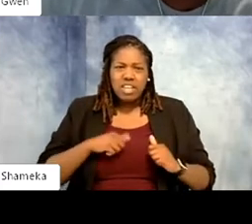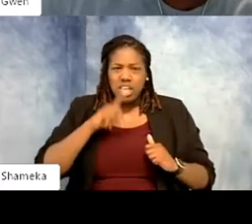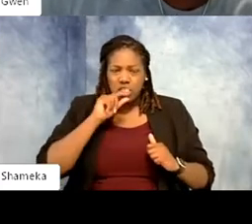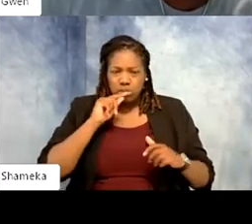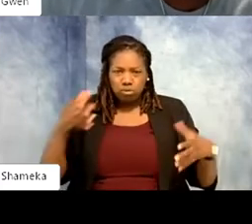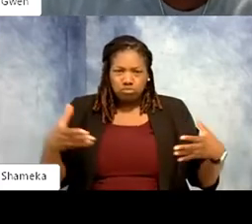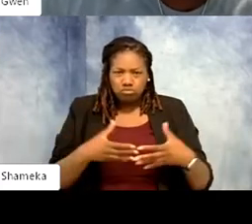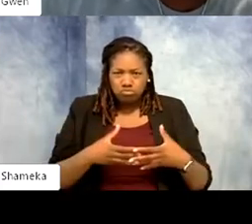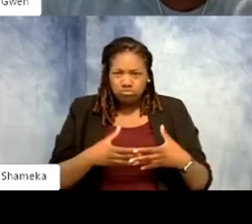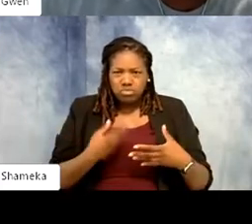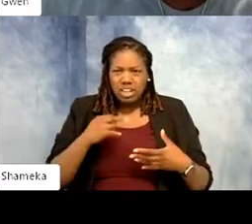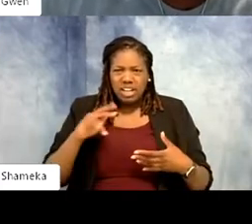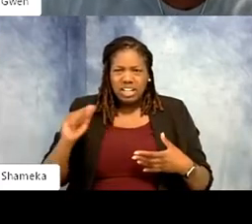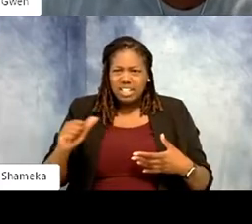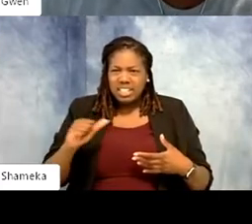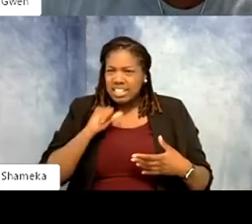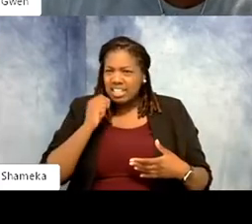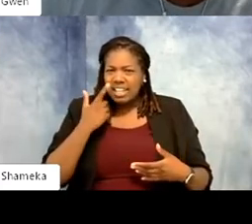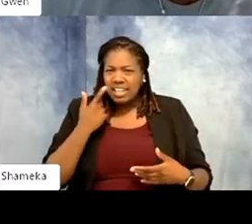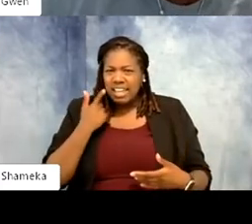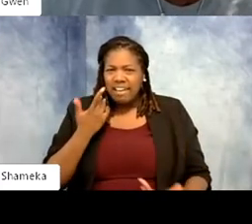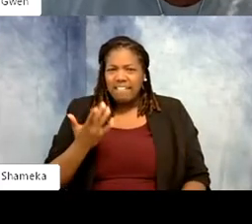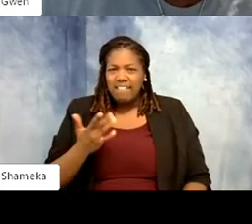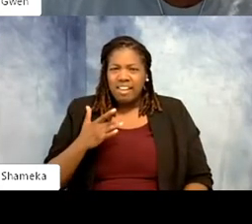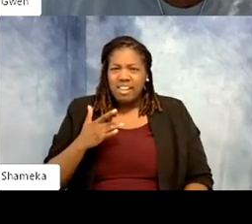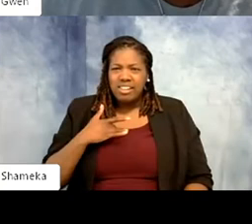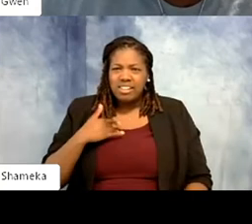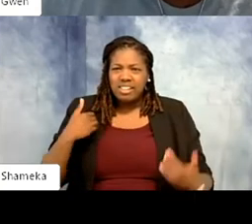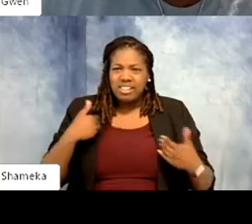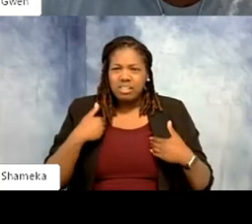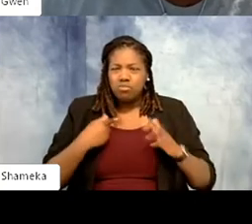hyenas that didn't laugh, it felt like animals were put on exhibit just for the hours that